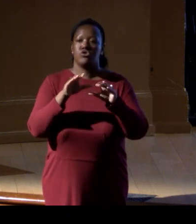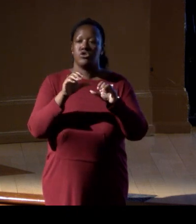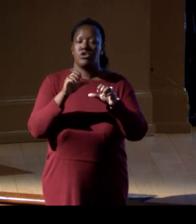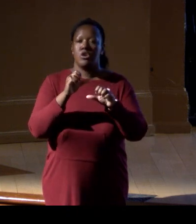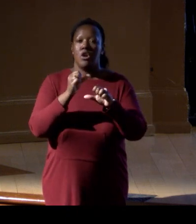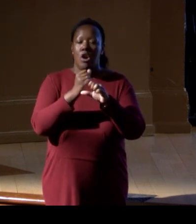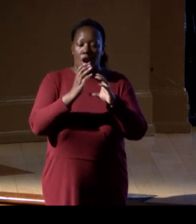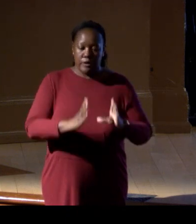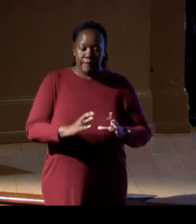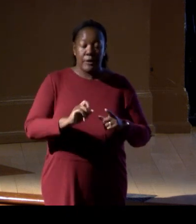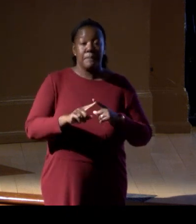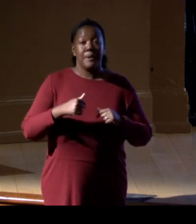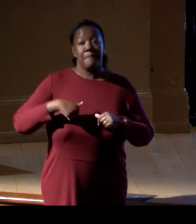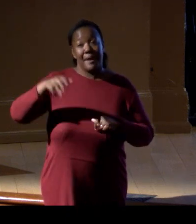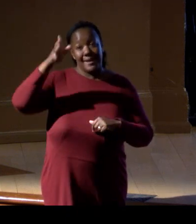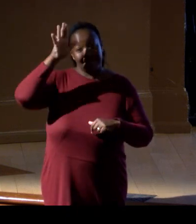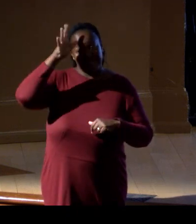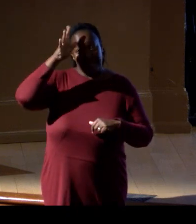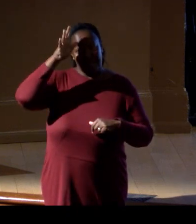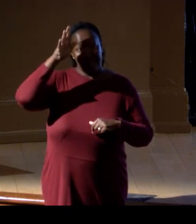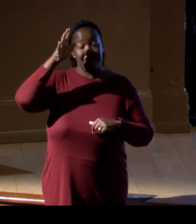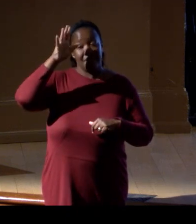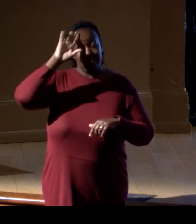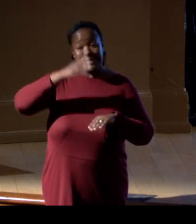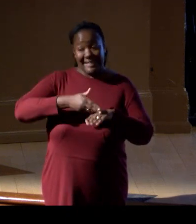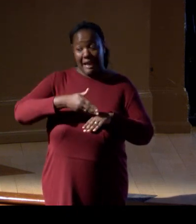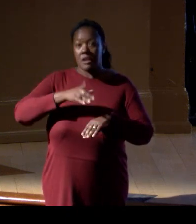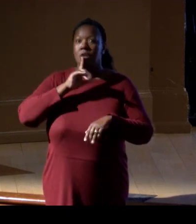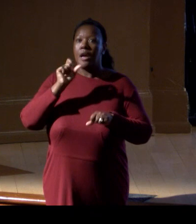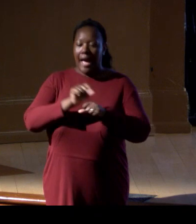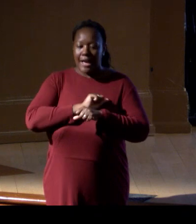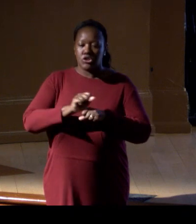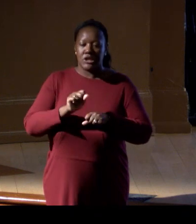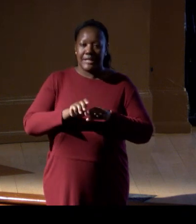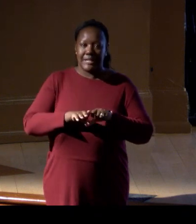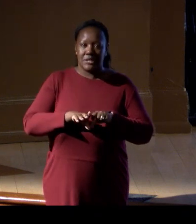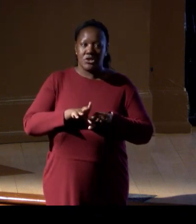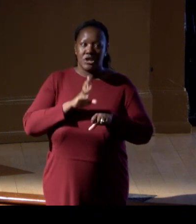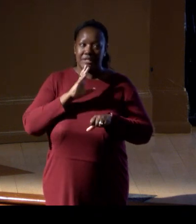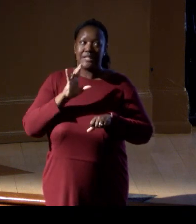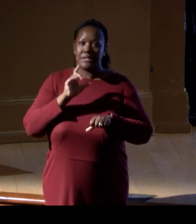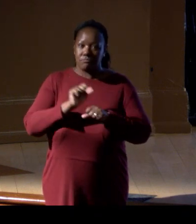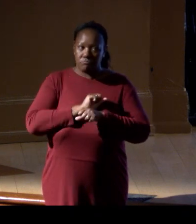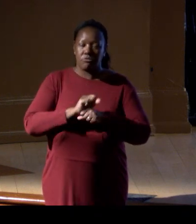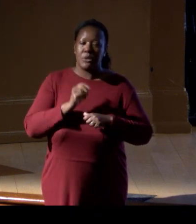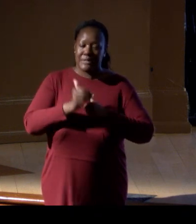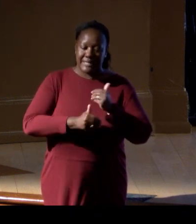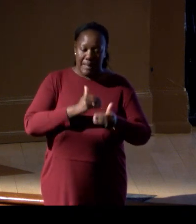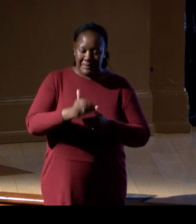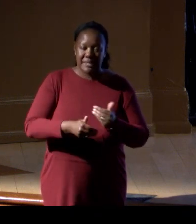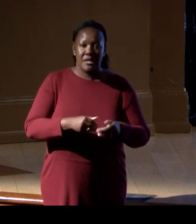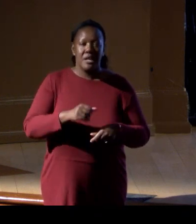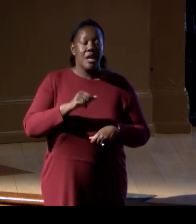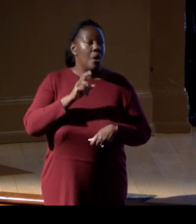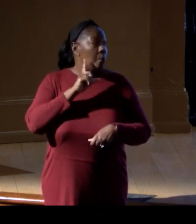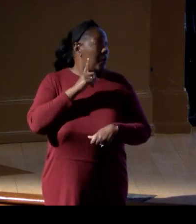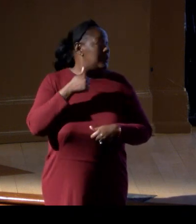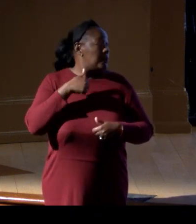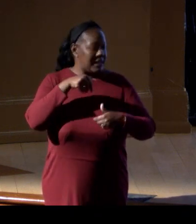my son took his first real steps, not like the toddler stumble, but as soon as we walked into the Dino Hall,